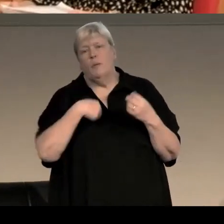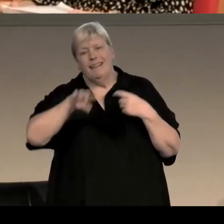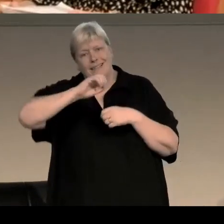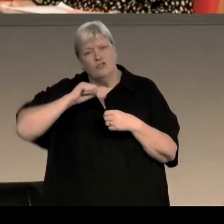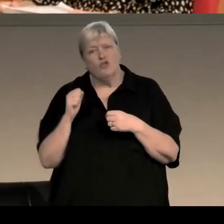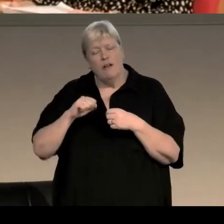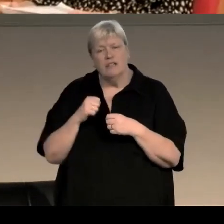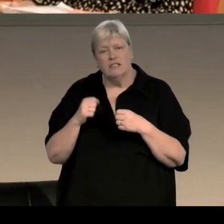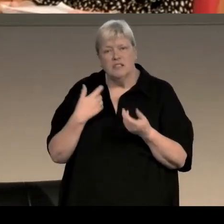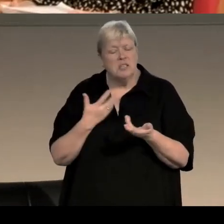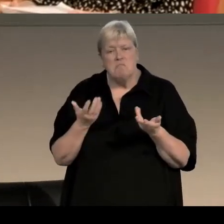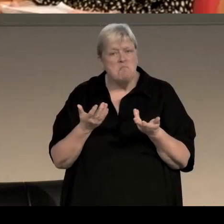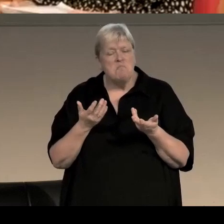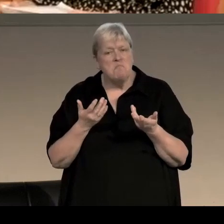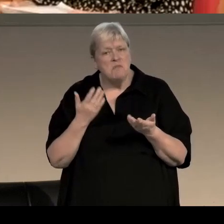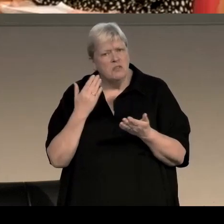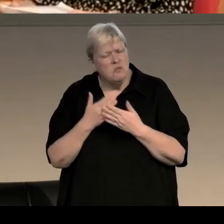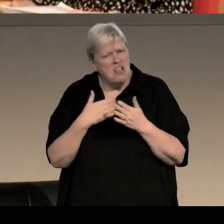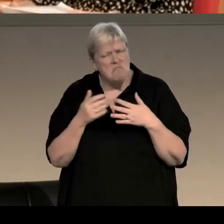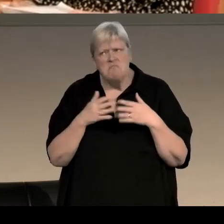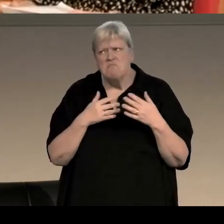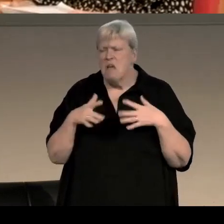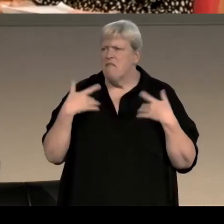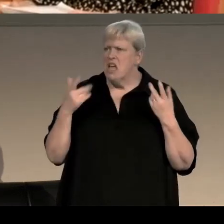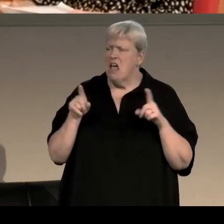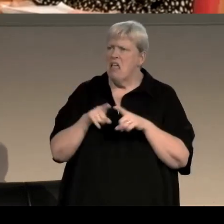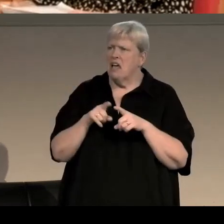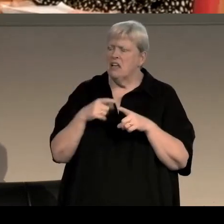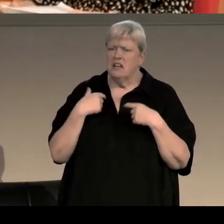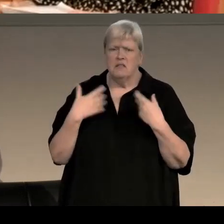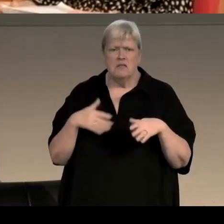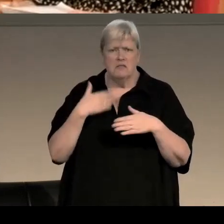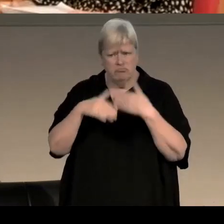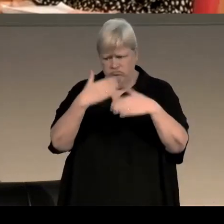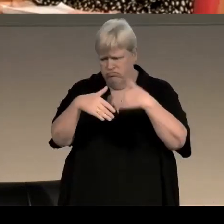an irrelevance, it was the start of something that's gone on for 40 years which is a national